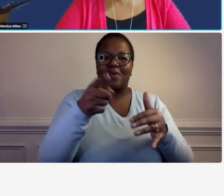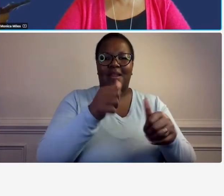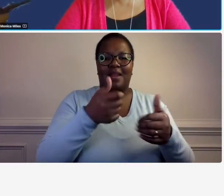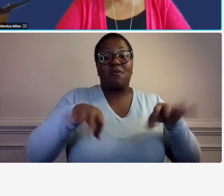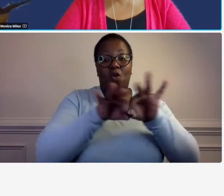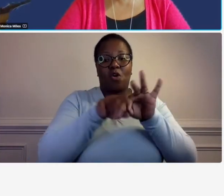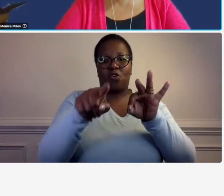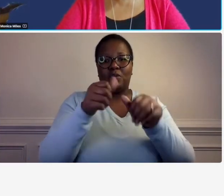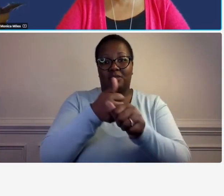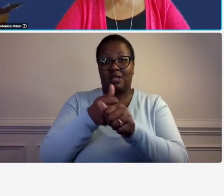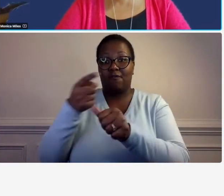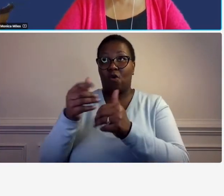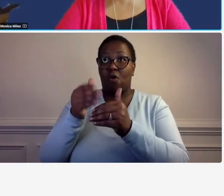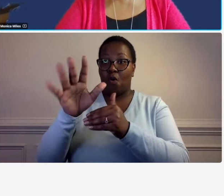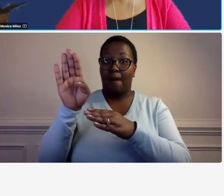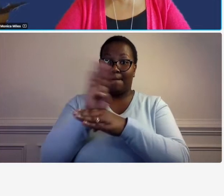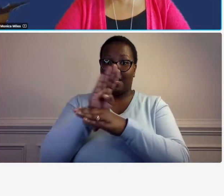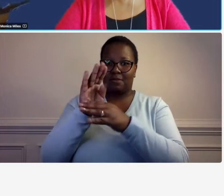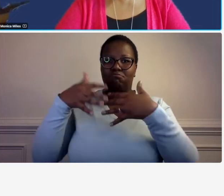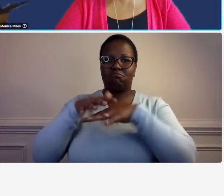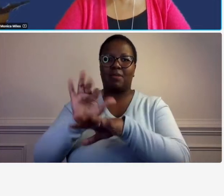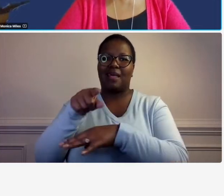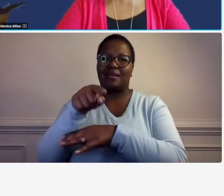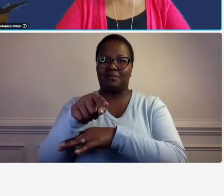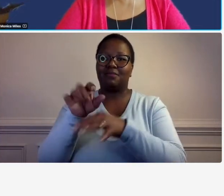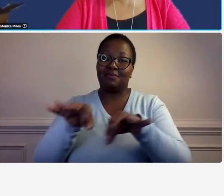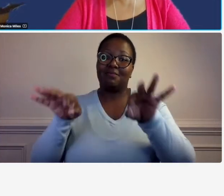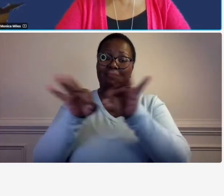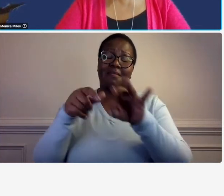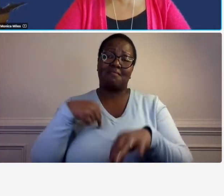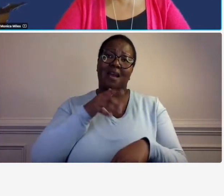in in the future so um when my grandmother always used to say when you know better do